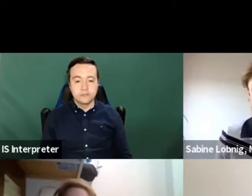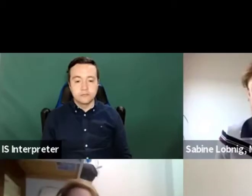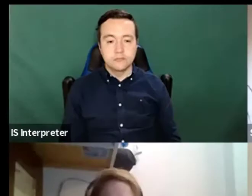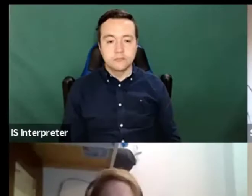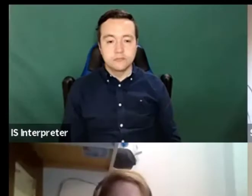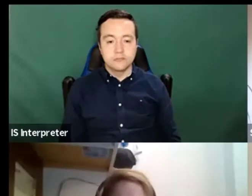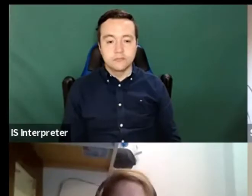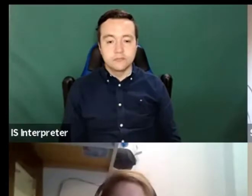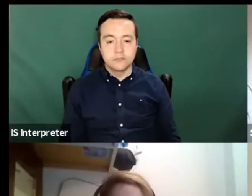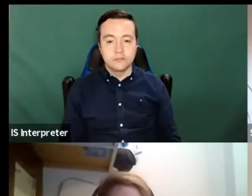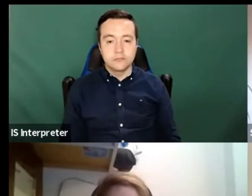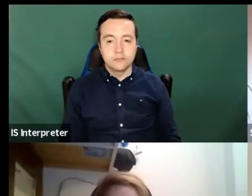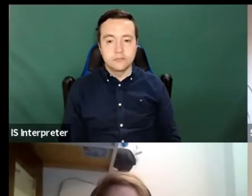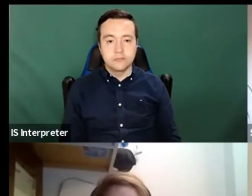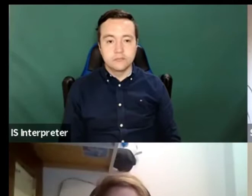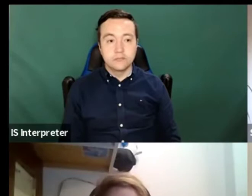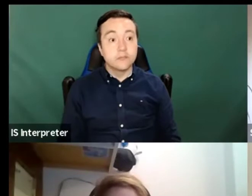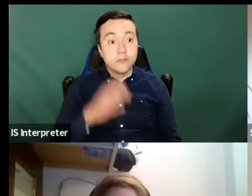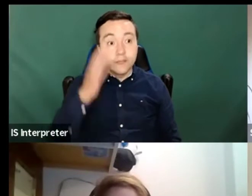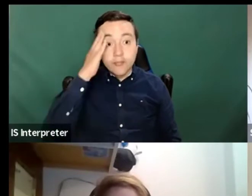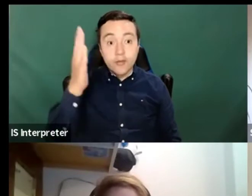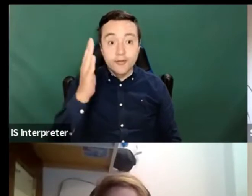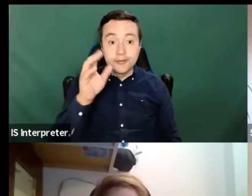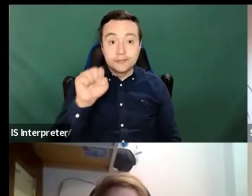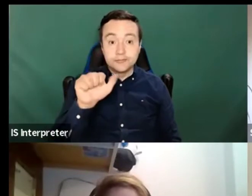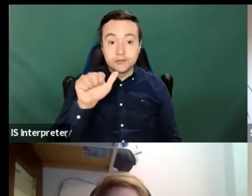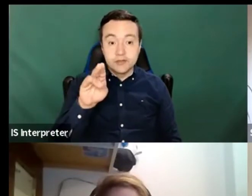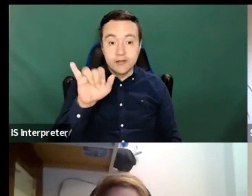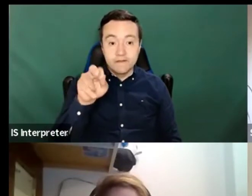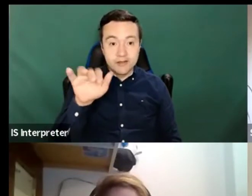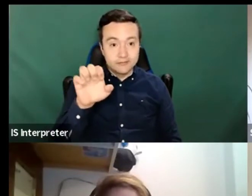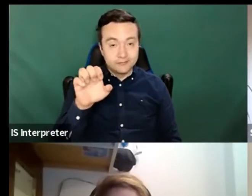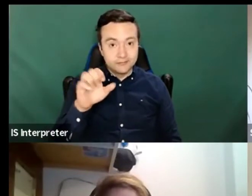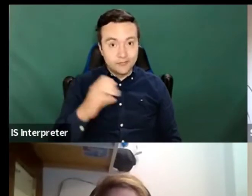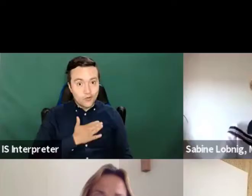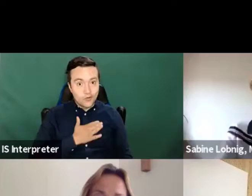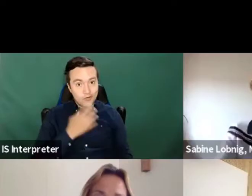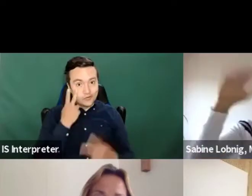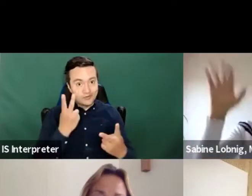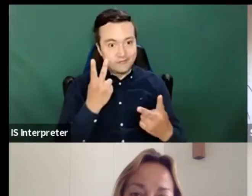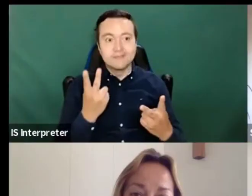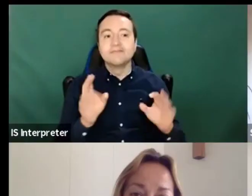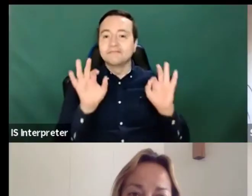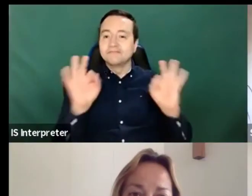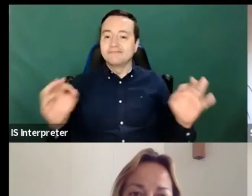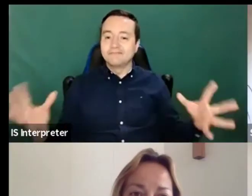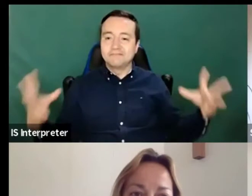Hello Sabine. Good to see you. Now we are in the right place.